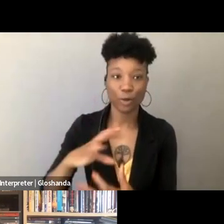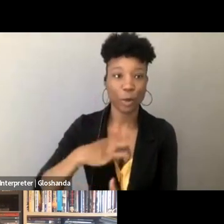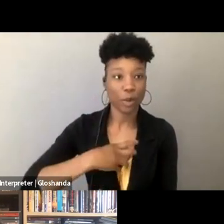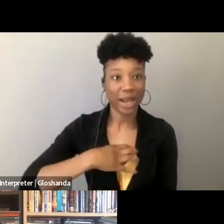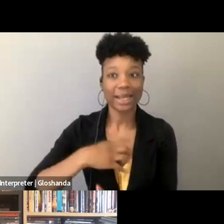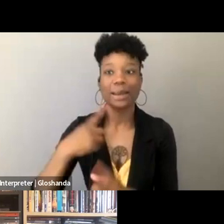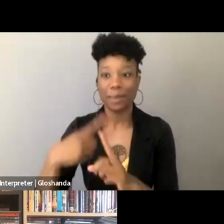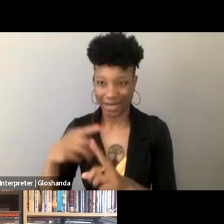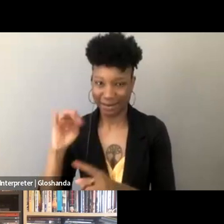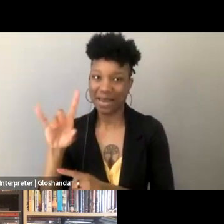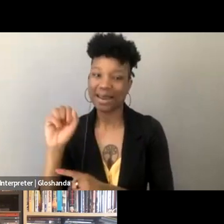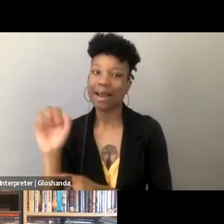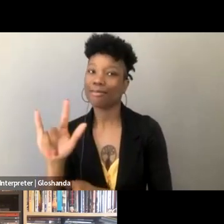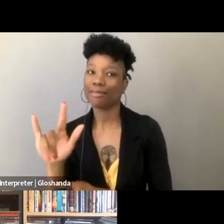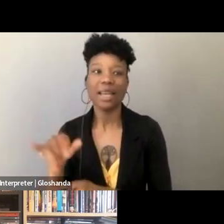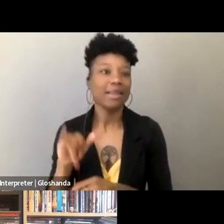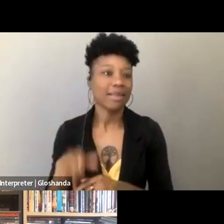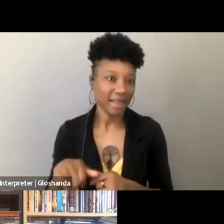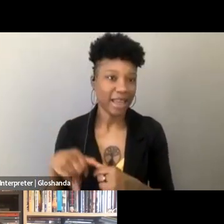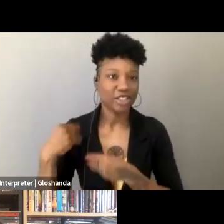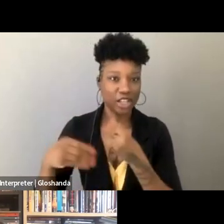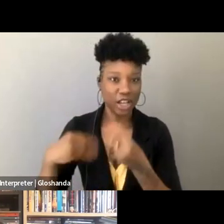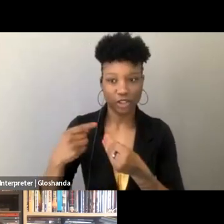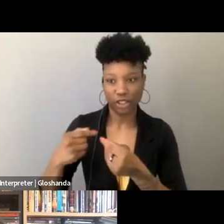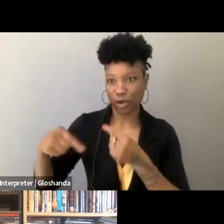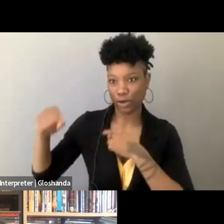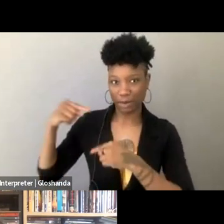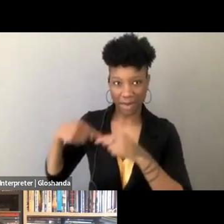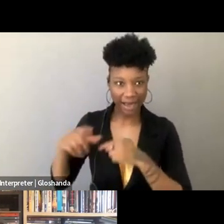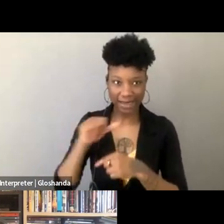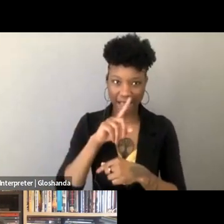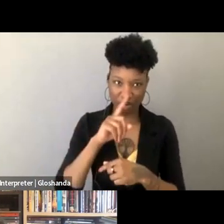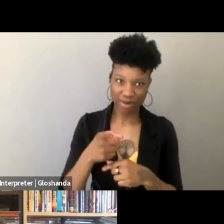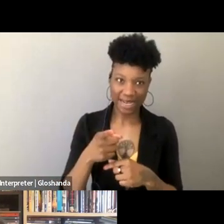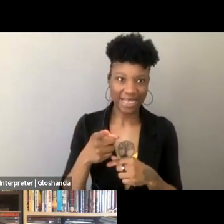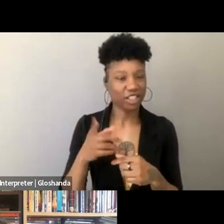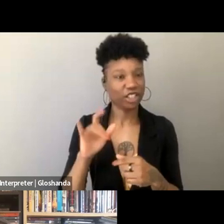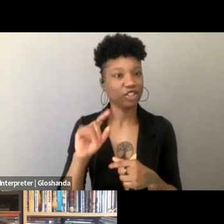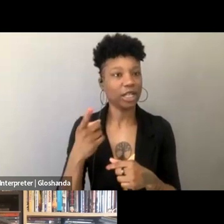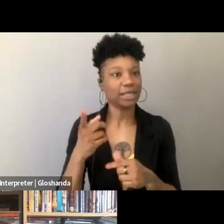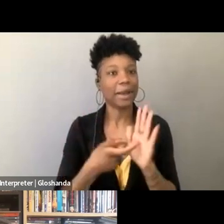just this genealogy goes directly back, you know, it's not figurative or metaphorical, I mean the personnel are zero degrees